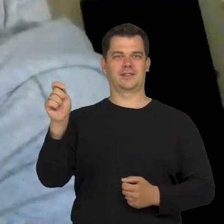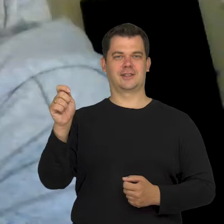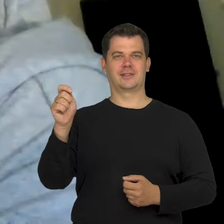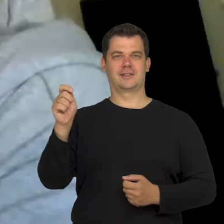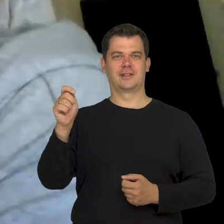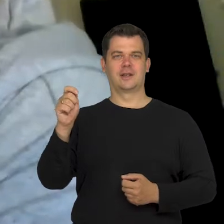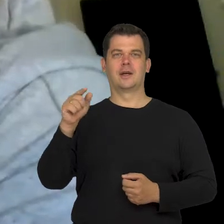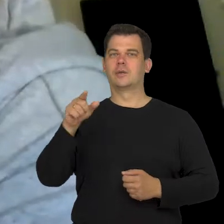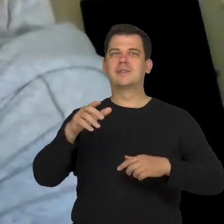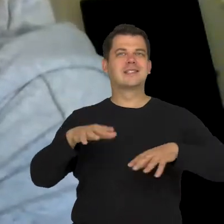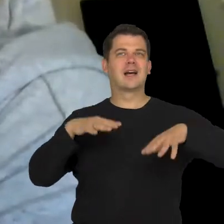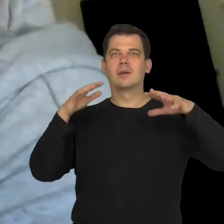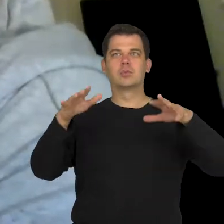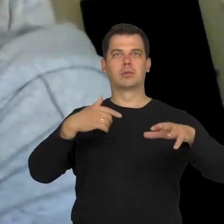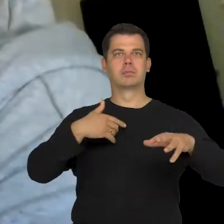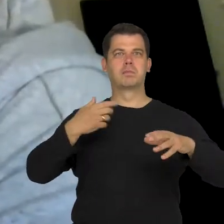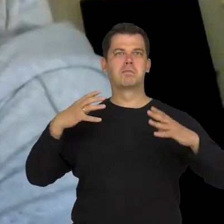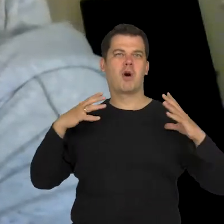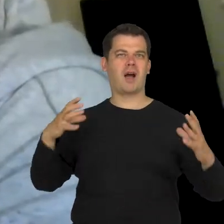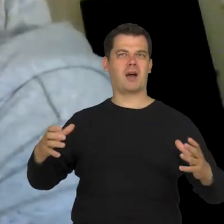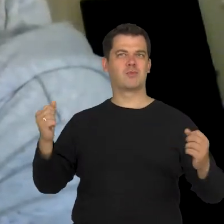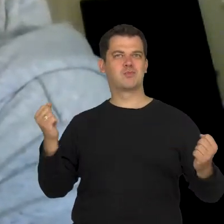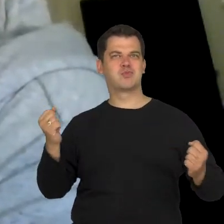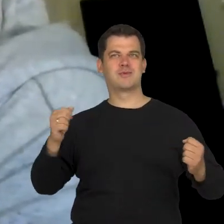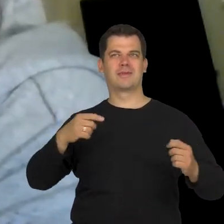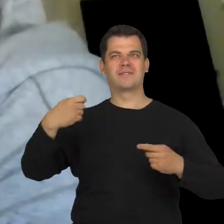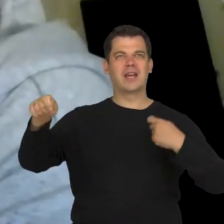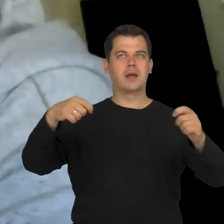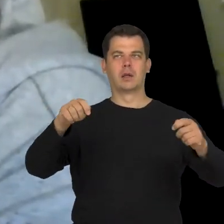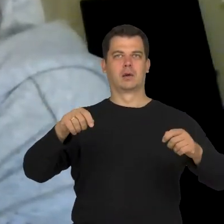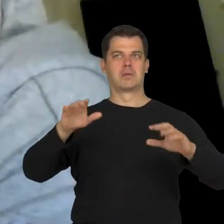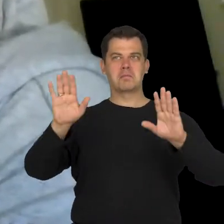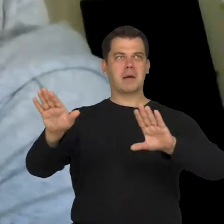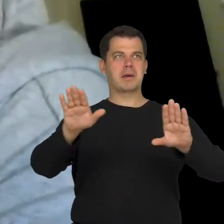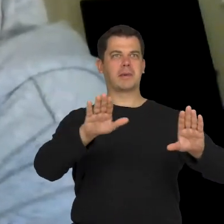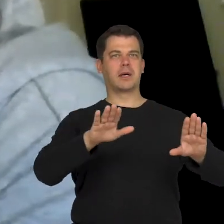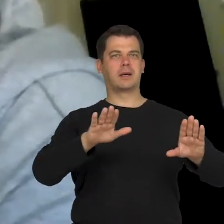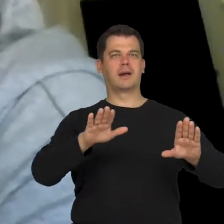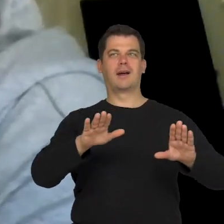because that abundance of wealth terrified me. In addition, in my case